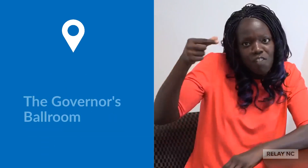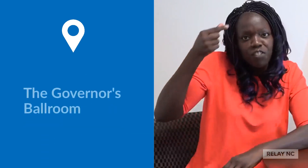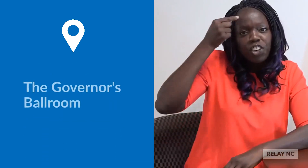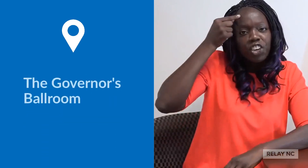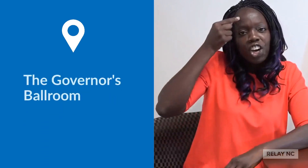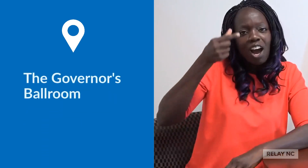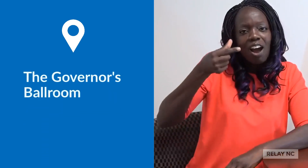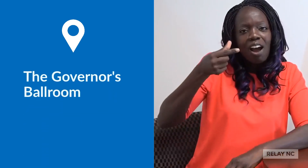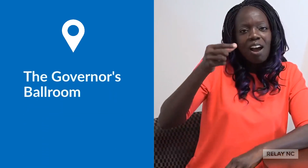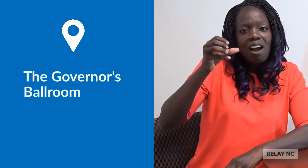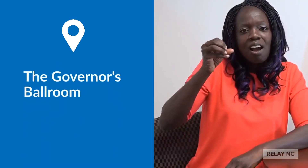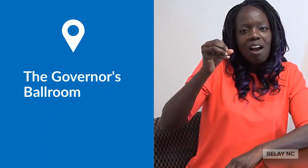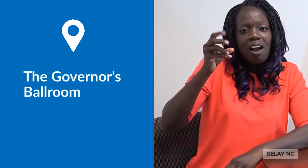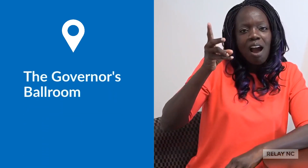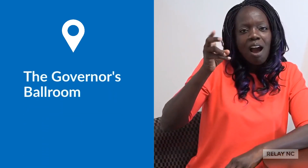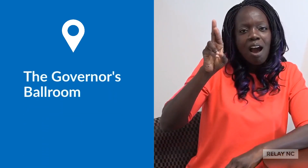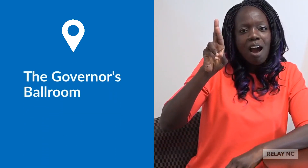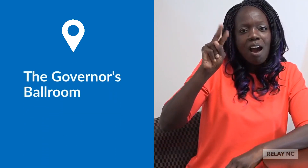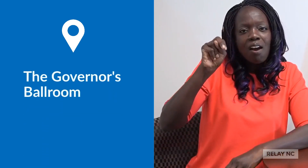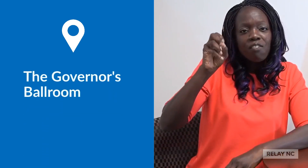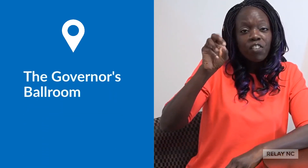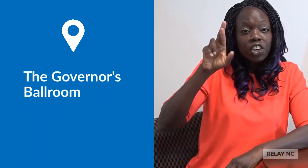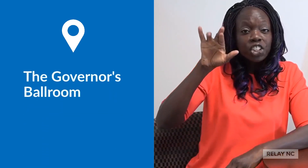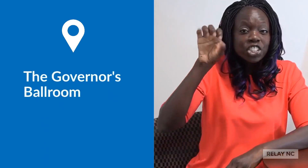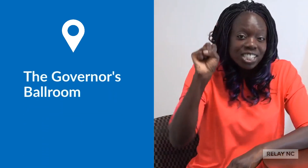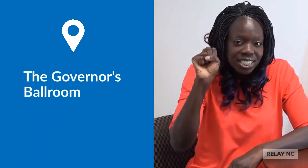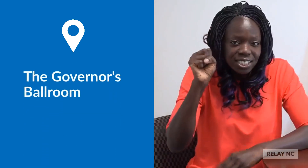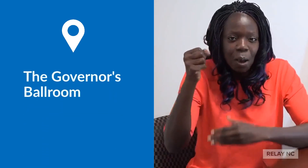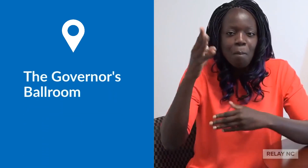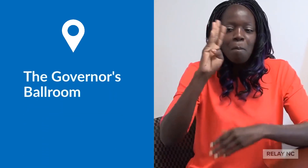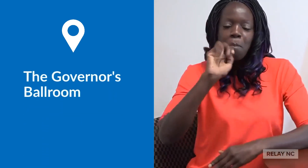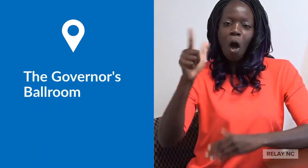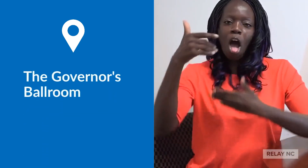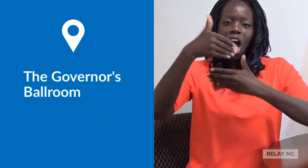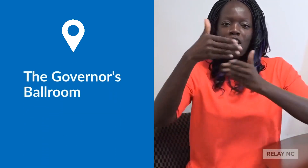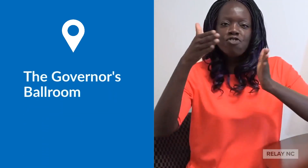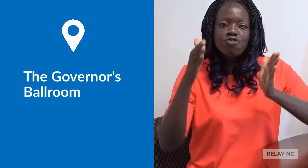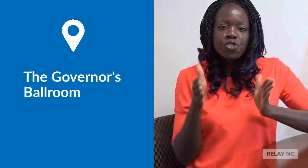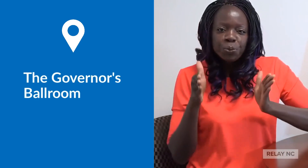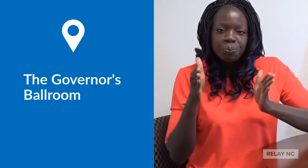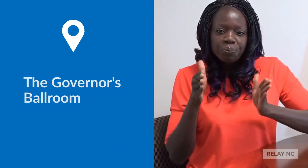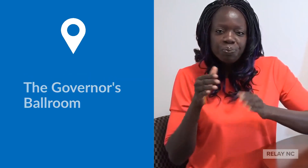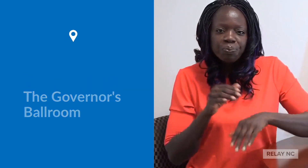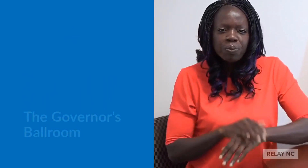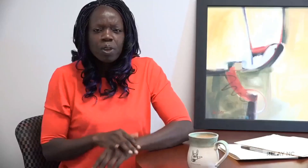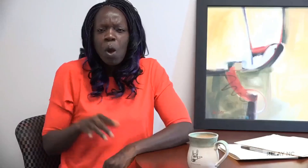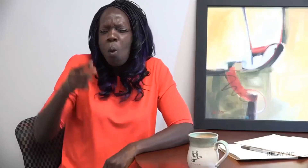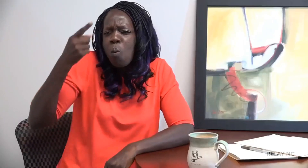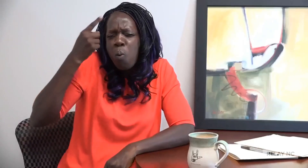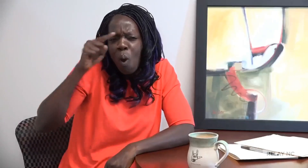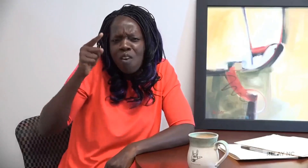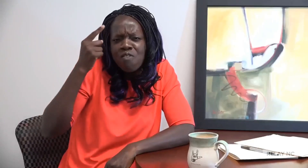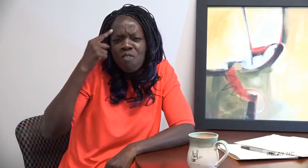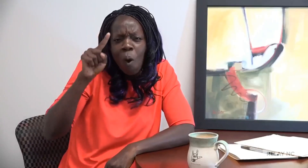The Governor's Ballroom What for?